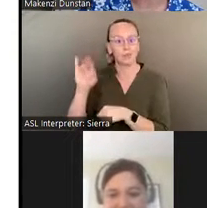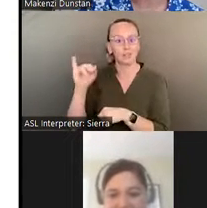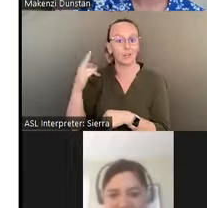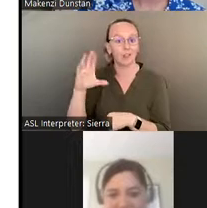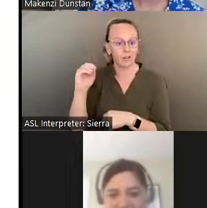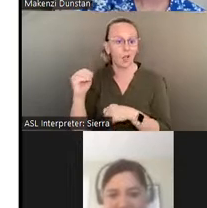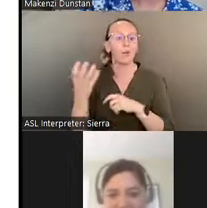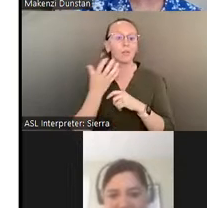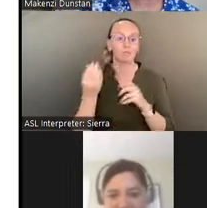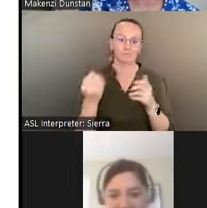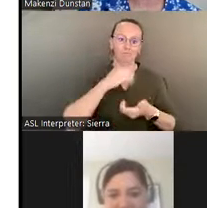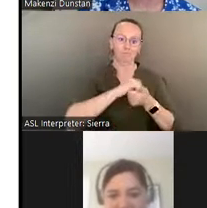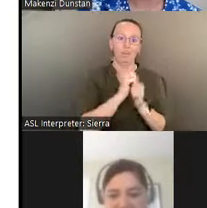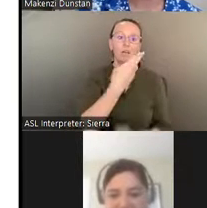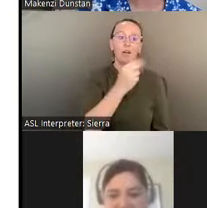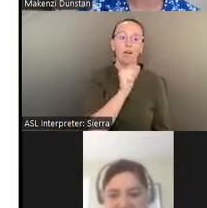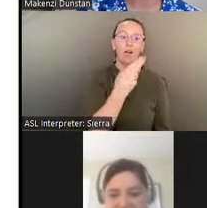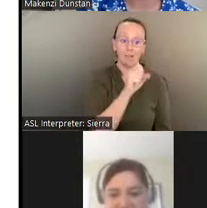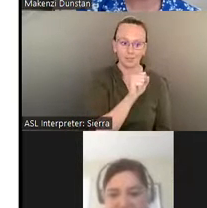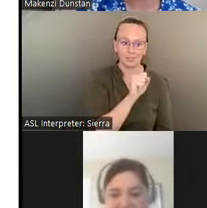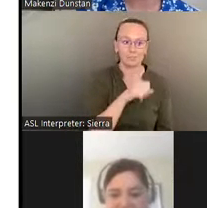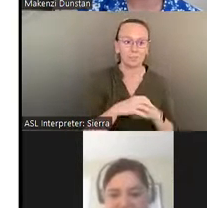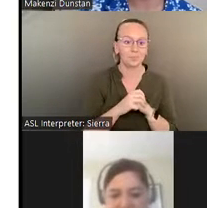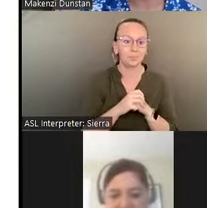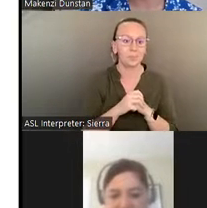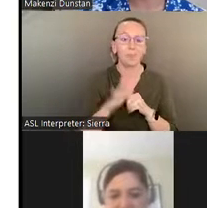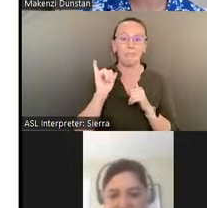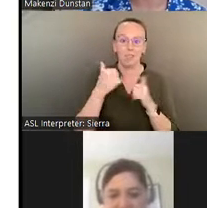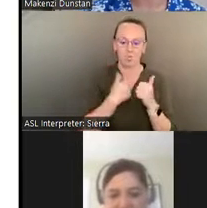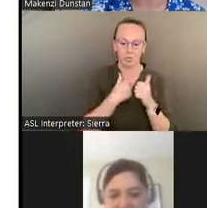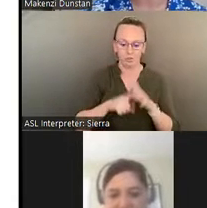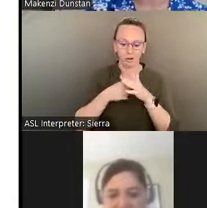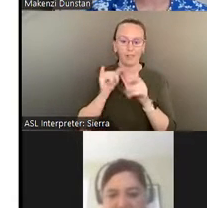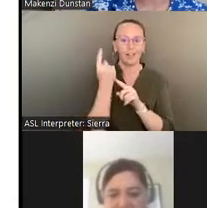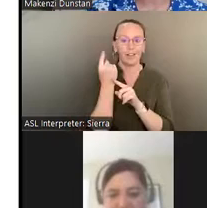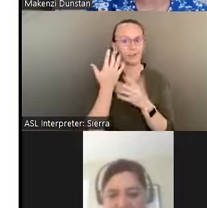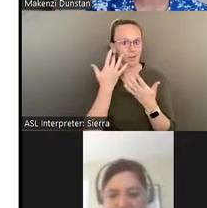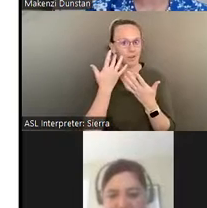We launched this virtual presentation series last year in response to the recently published